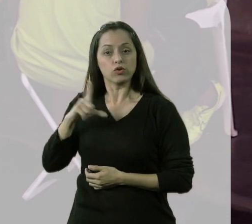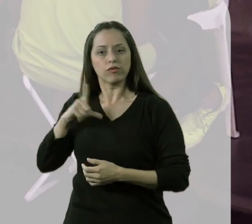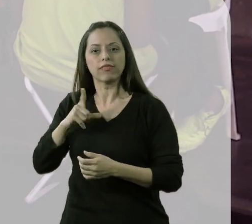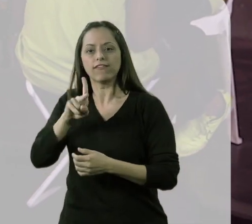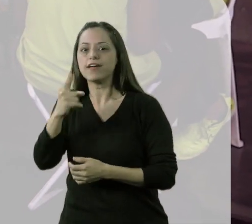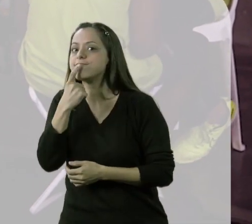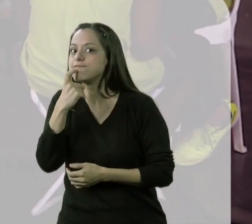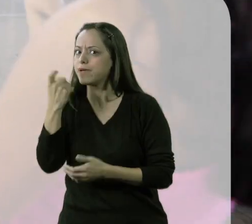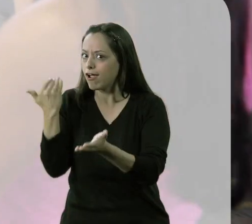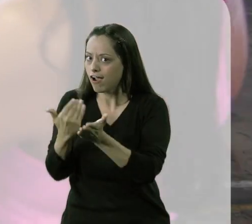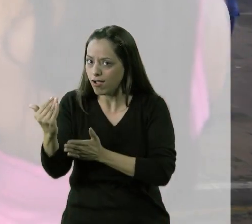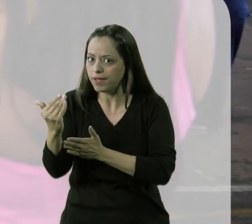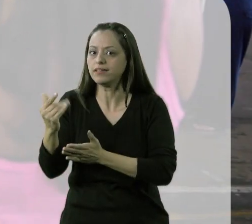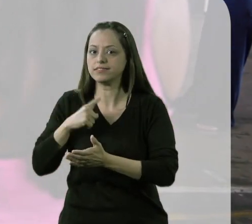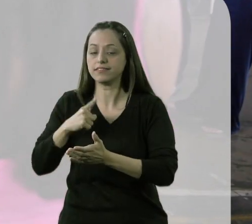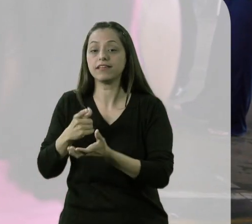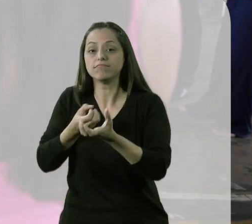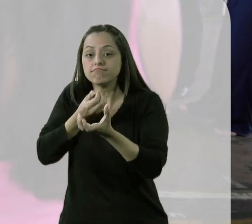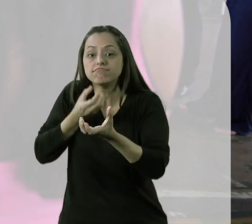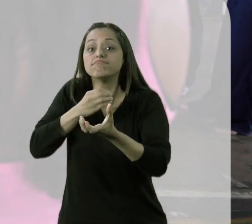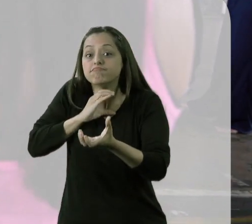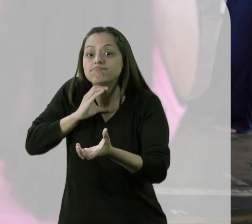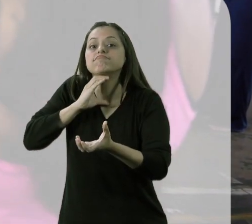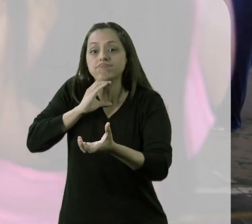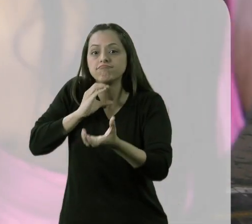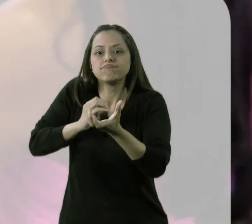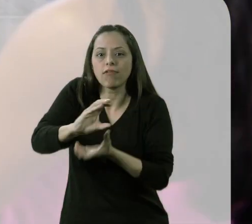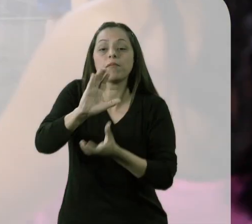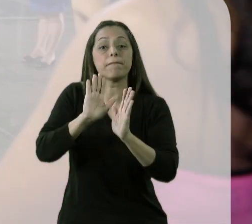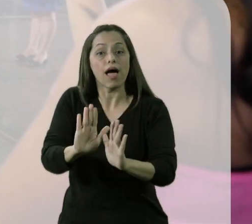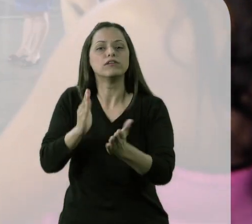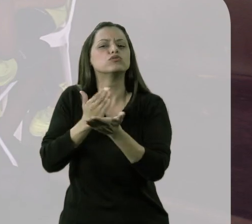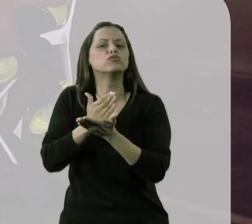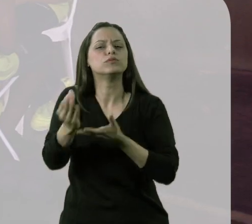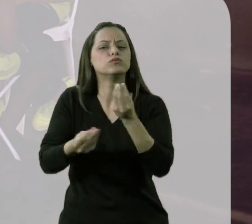he is the red, and he starts playing as well. The student Pedro now will make the release of the first ball, which is the red ball.